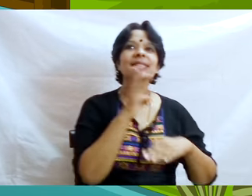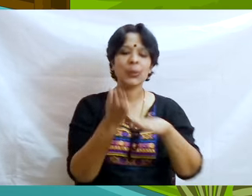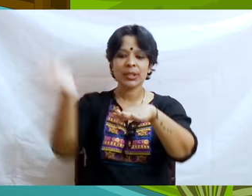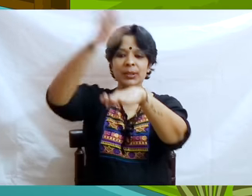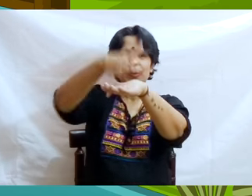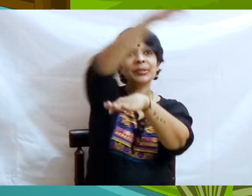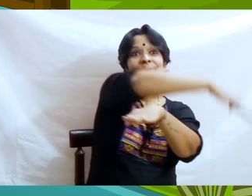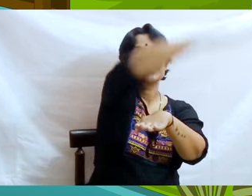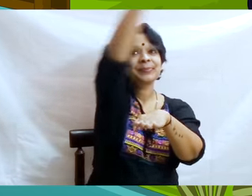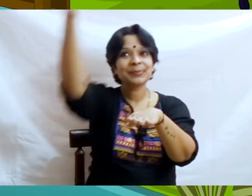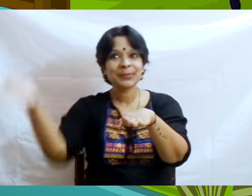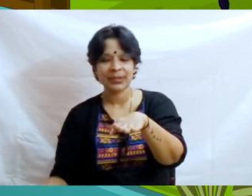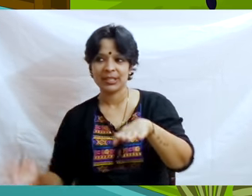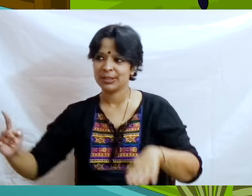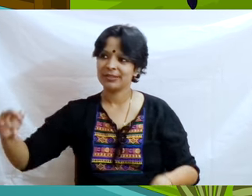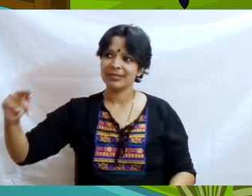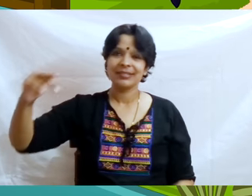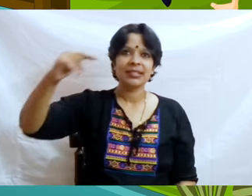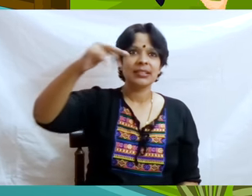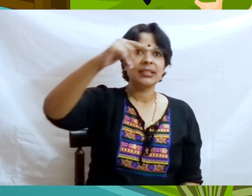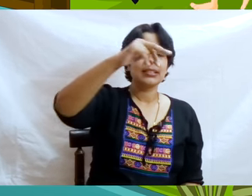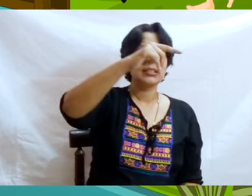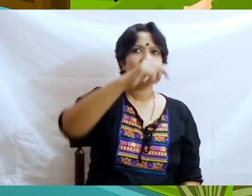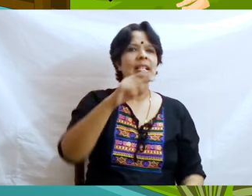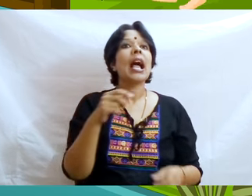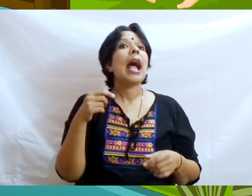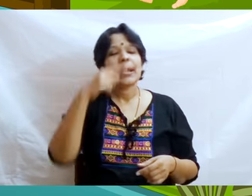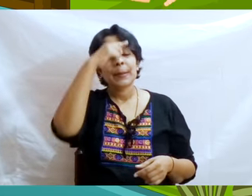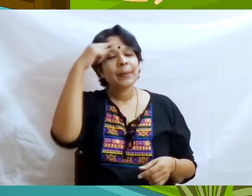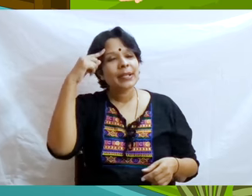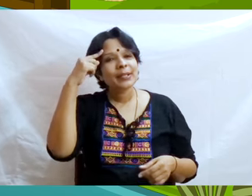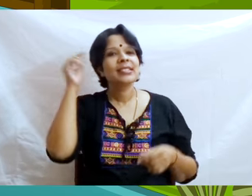and then just as they were crossing a bridge the ropes that held him gave way